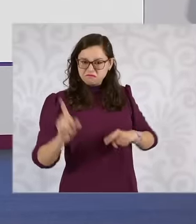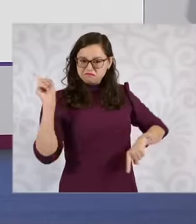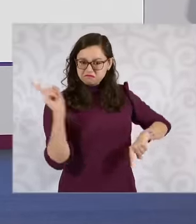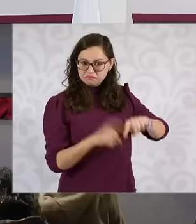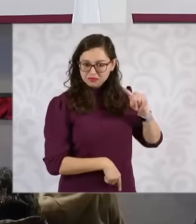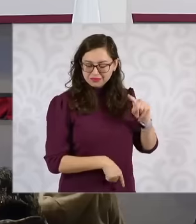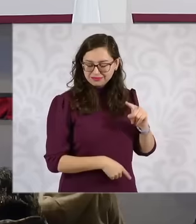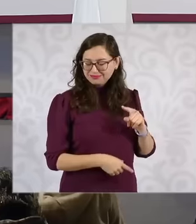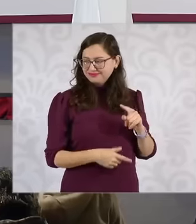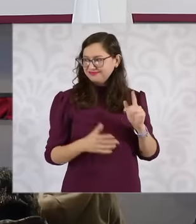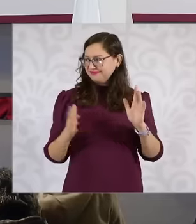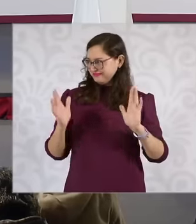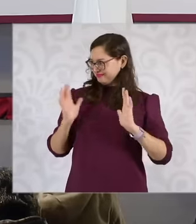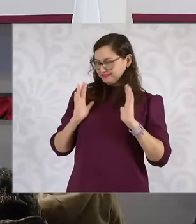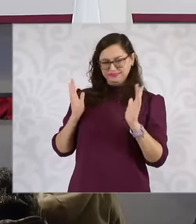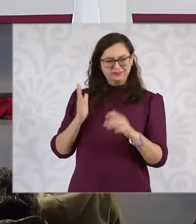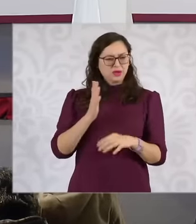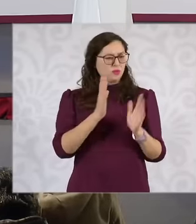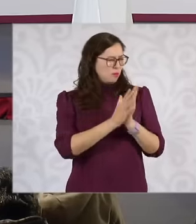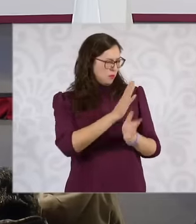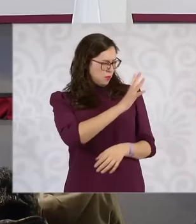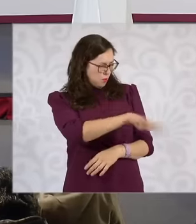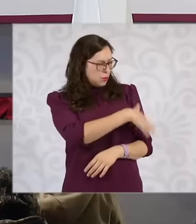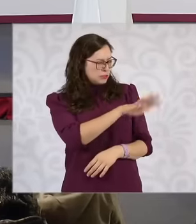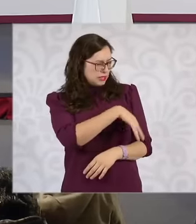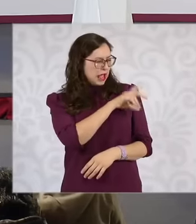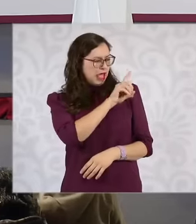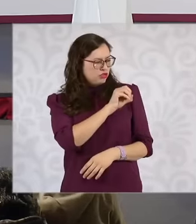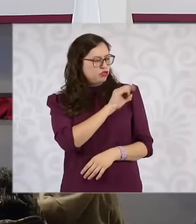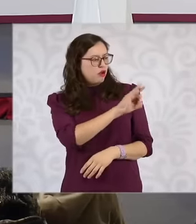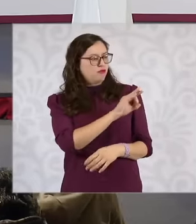if there is an official newspaper out there so we can tell them what elimin means